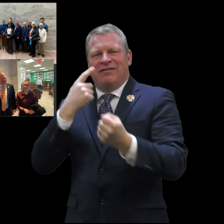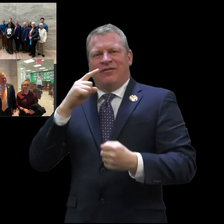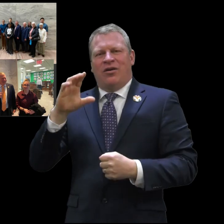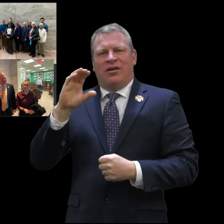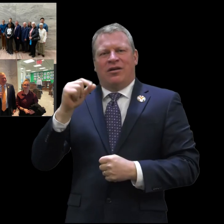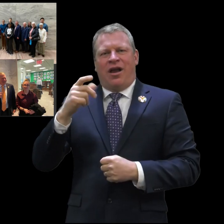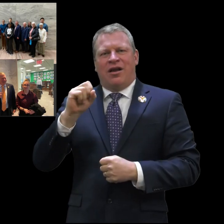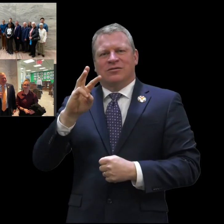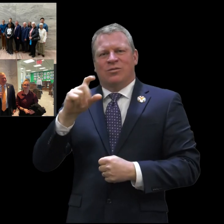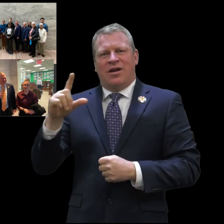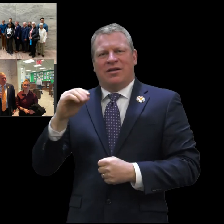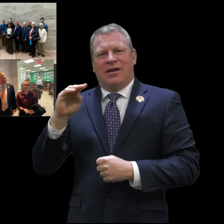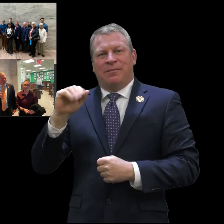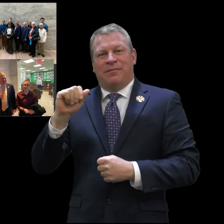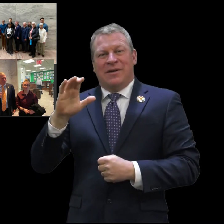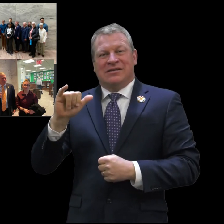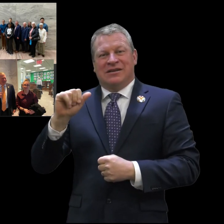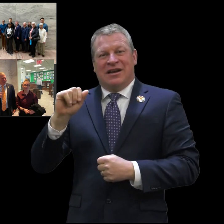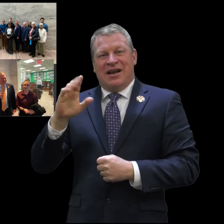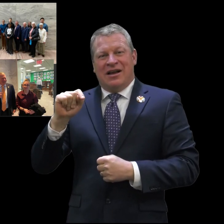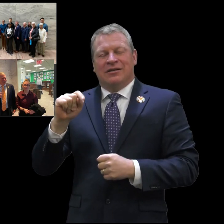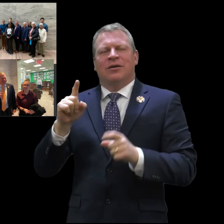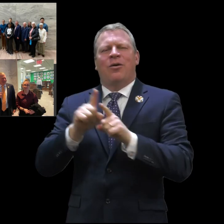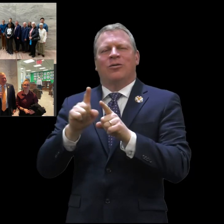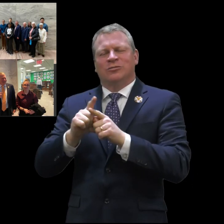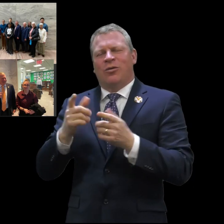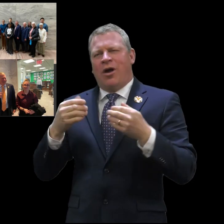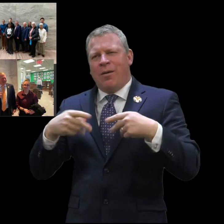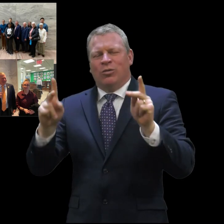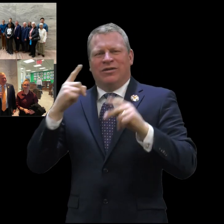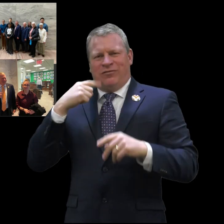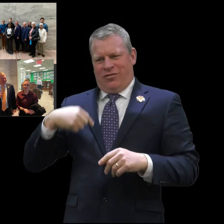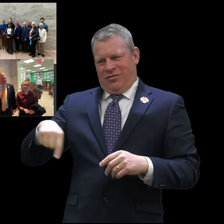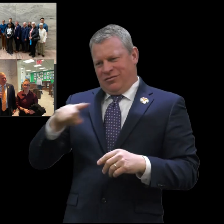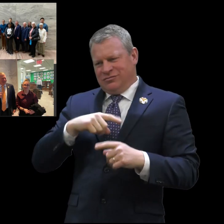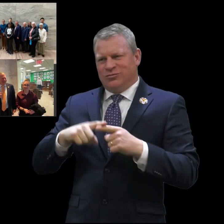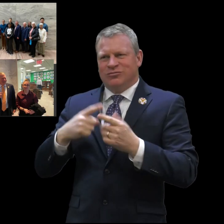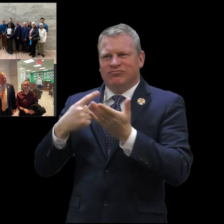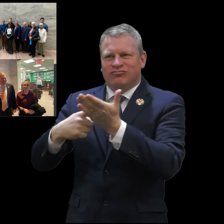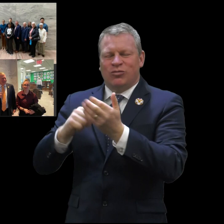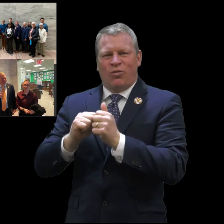focuses on advocacy for the Cogswell Macy Act and also is an opportunity for